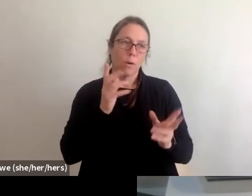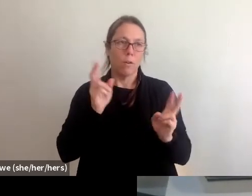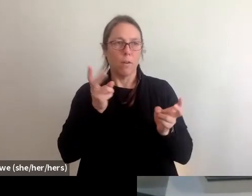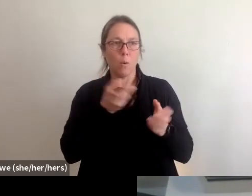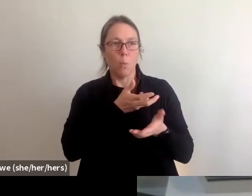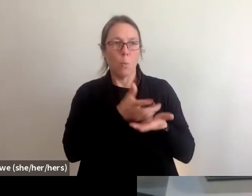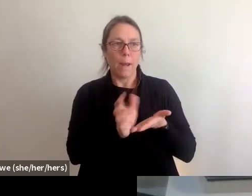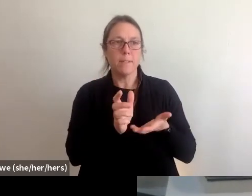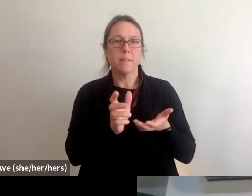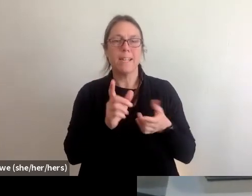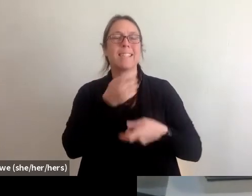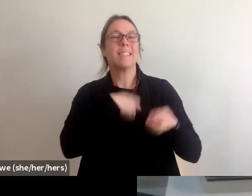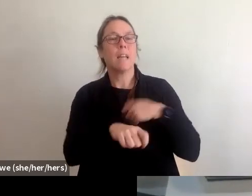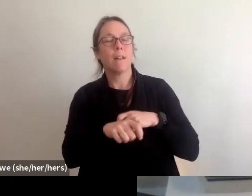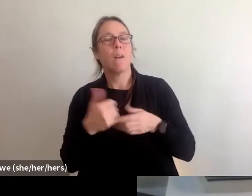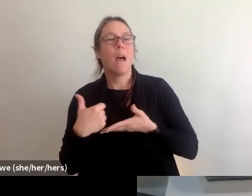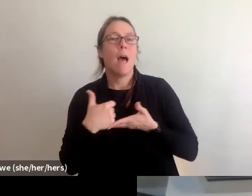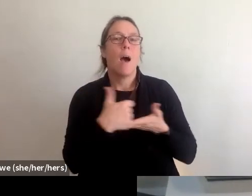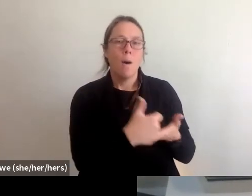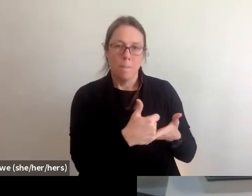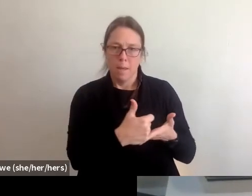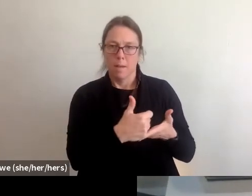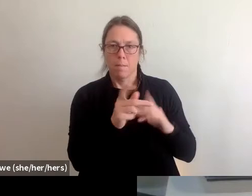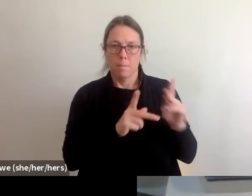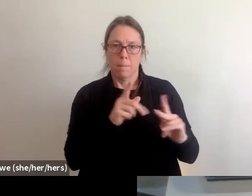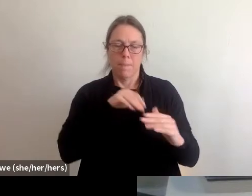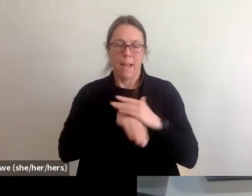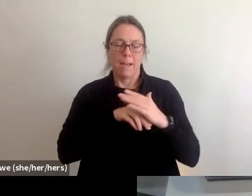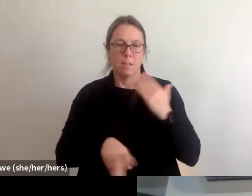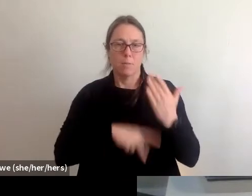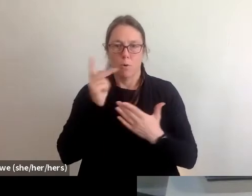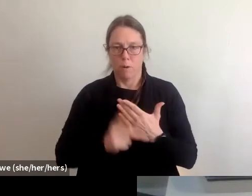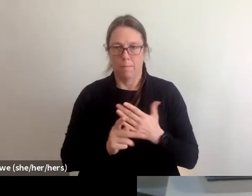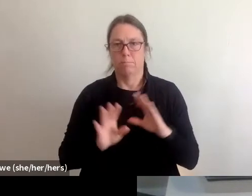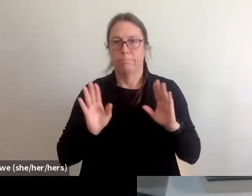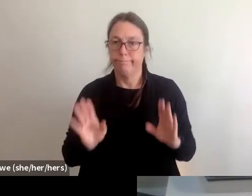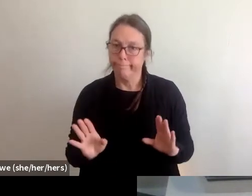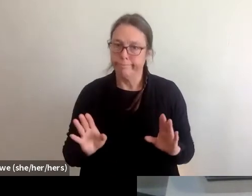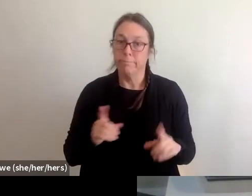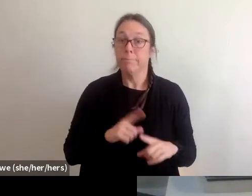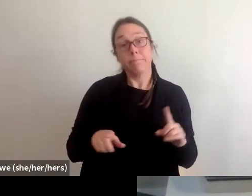as opposed to actually ensuring that accessing those programs are easy. But a thing that you can do ahead of time